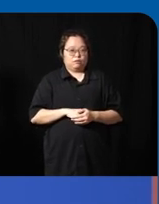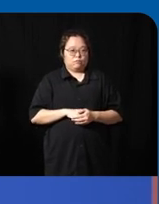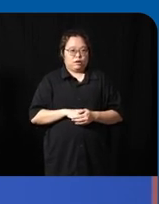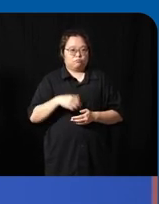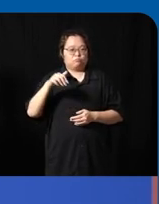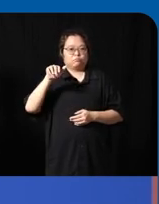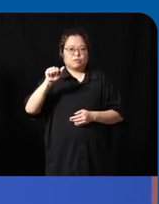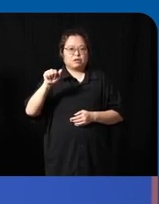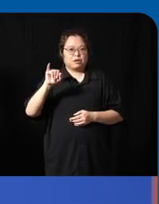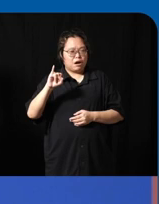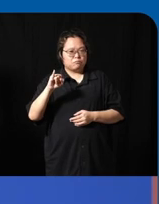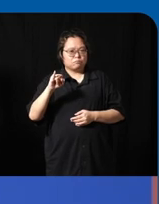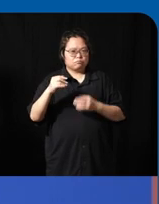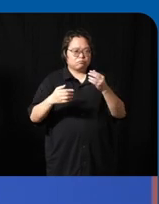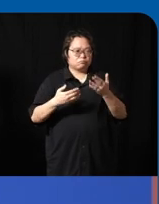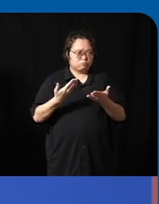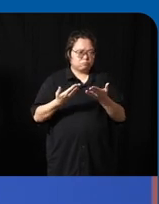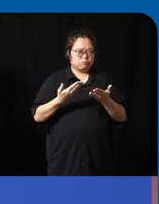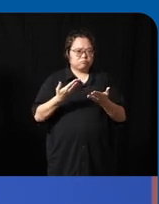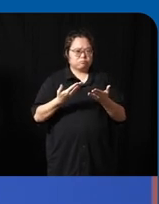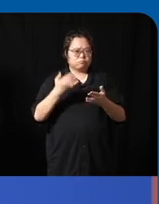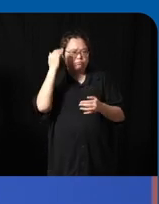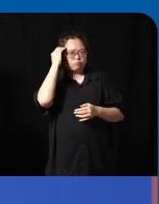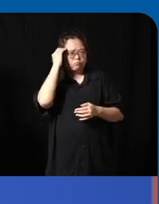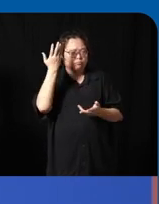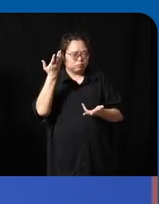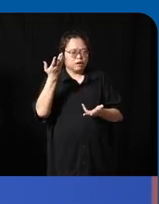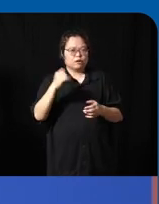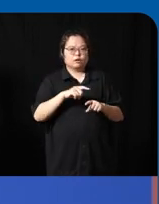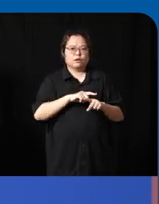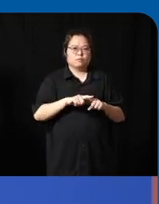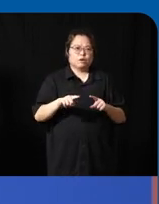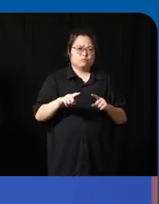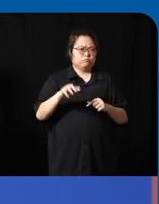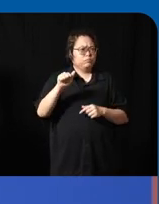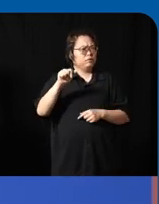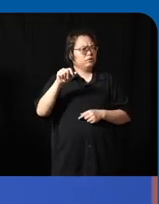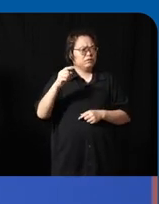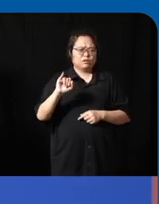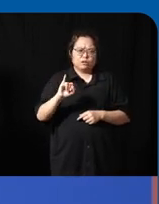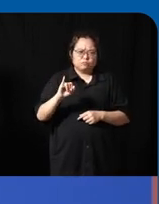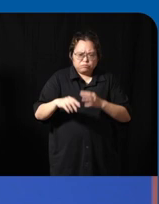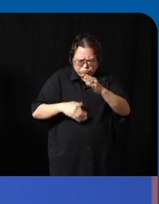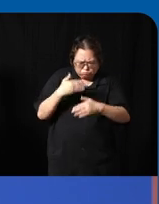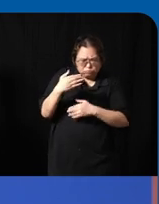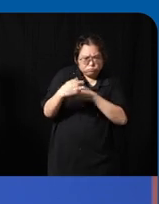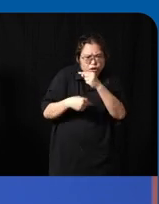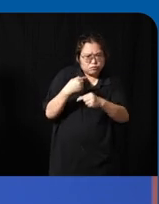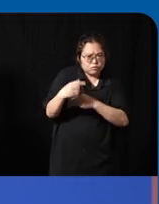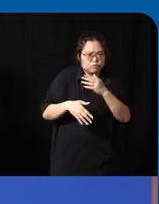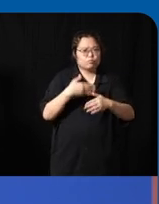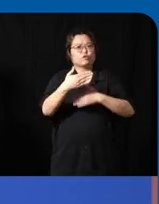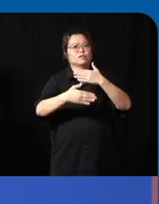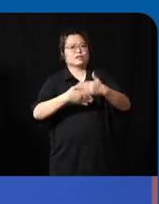what's the disability experience and how can it be a generative process of creation that